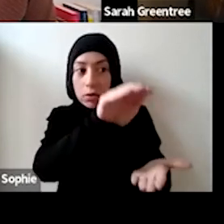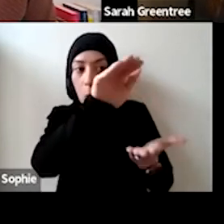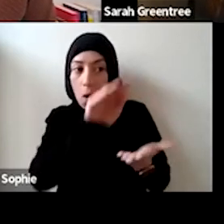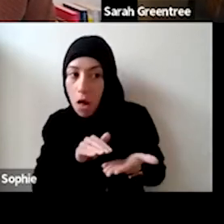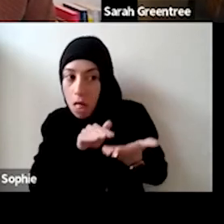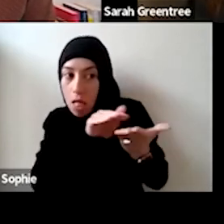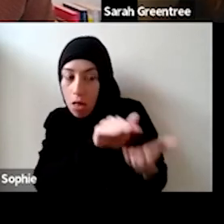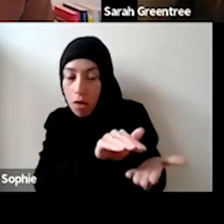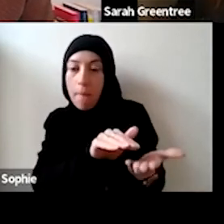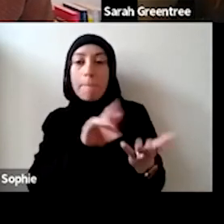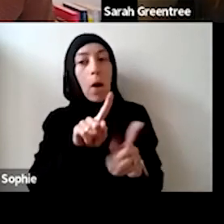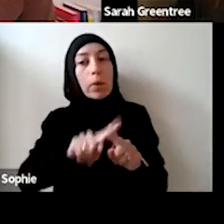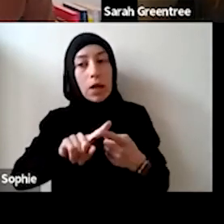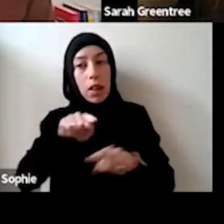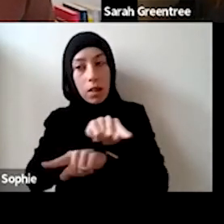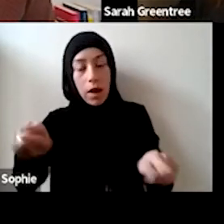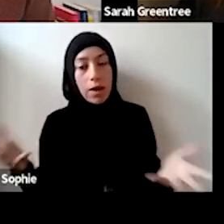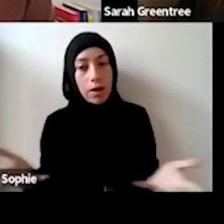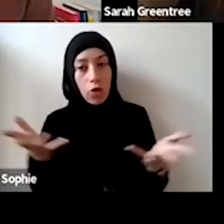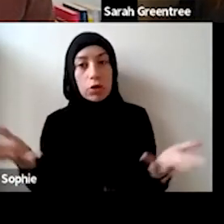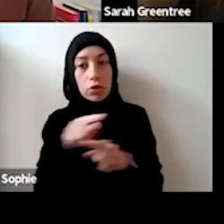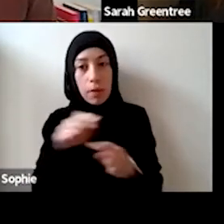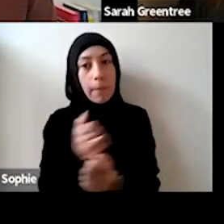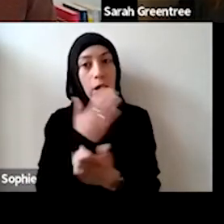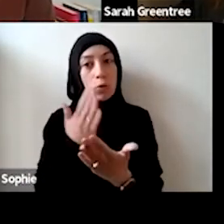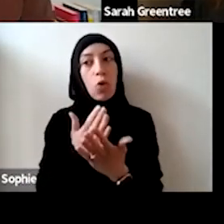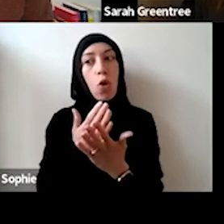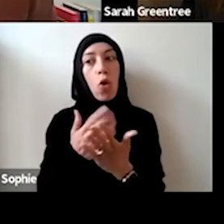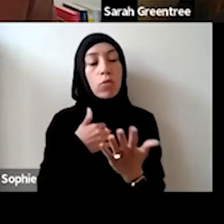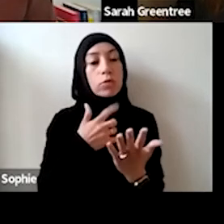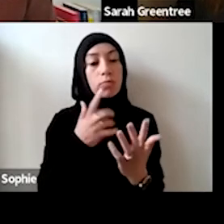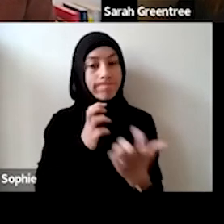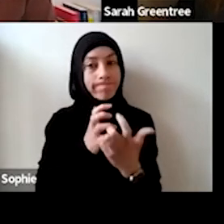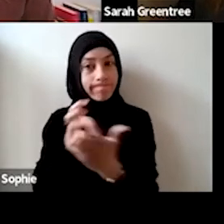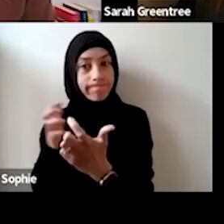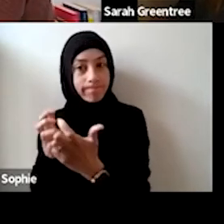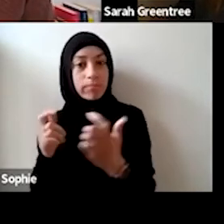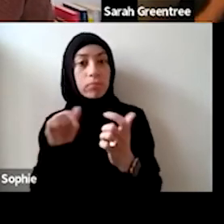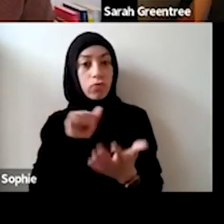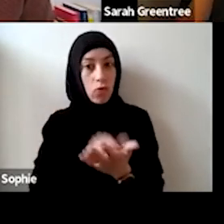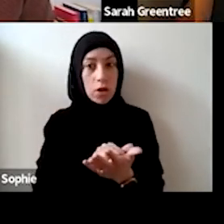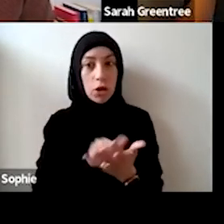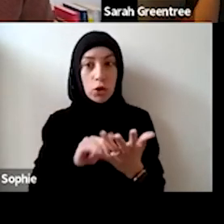allocate it, we encourage people to think the outcomes are equitable as possible, and we will make So so